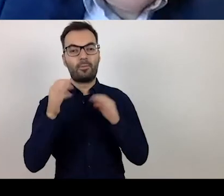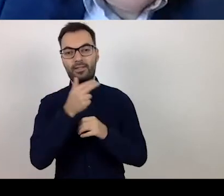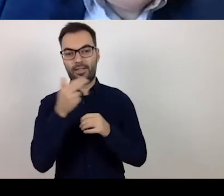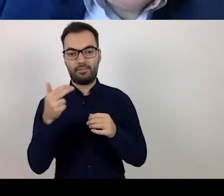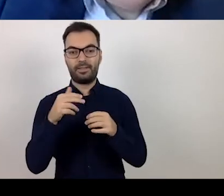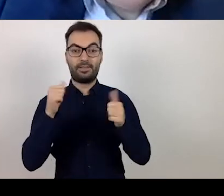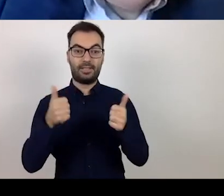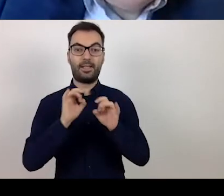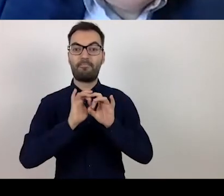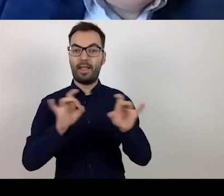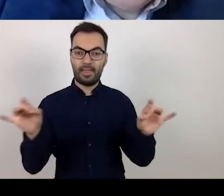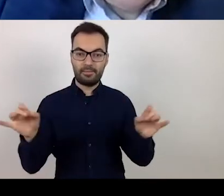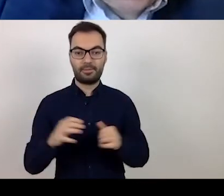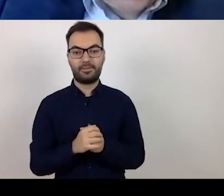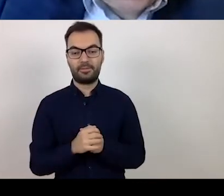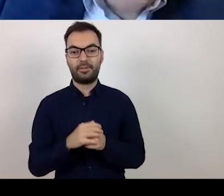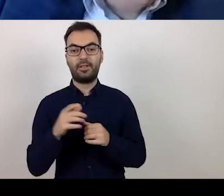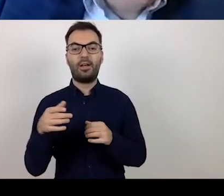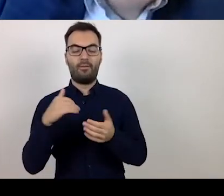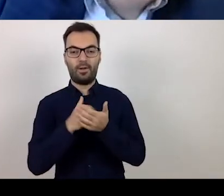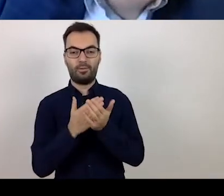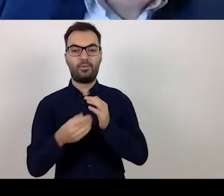in the Warmińsko-Mazurskie voivodeship.